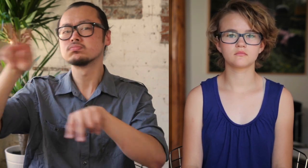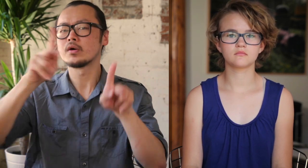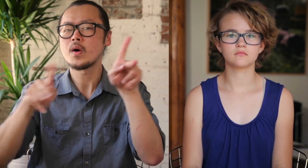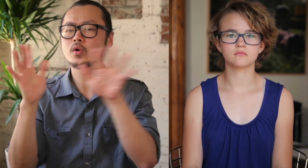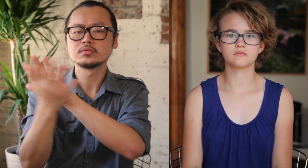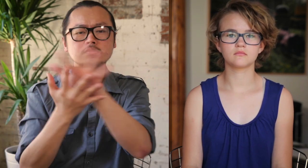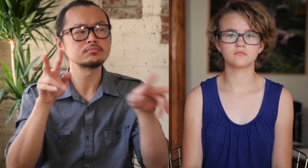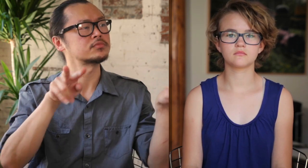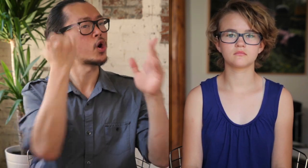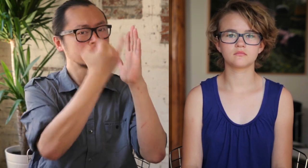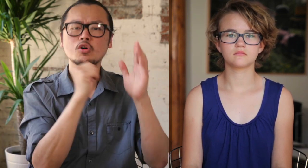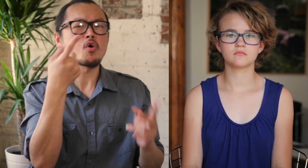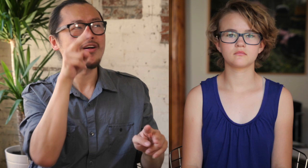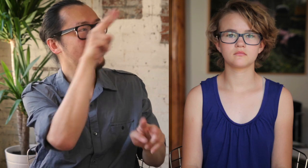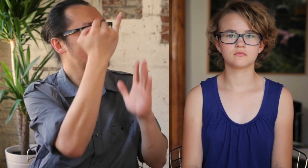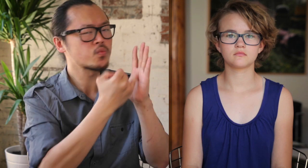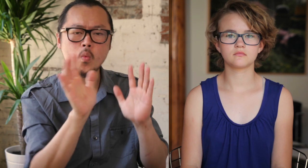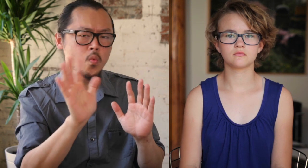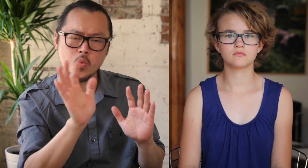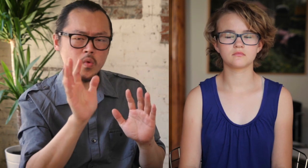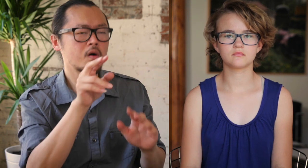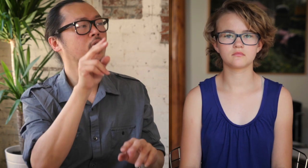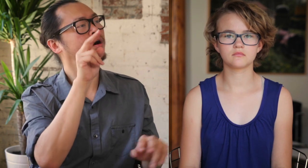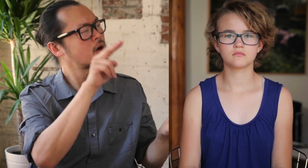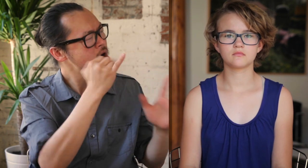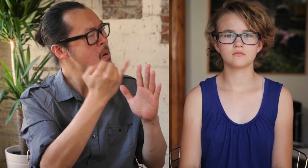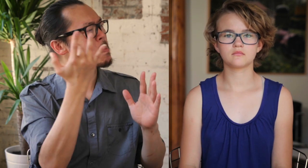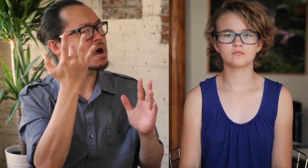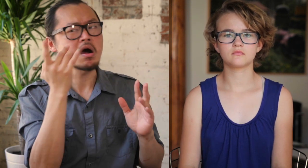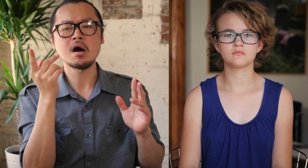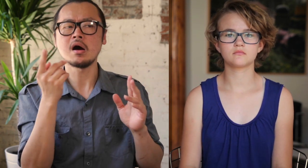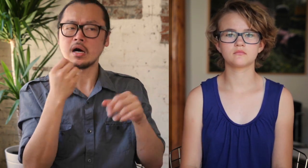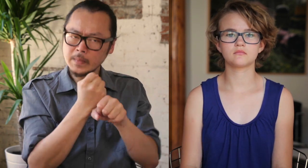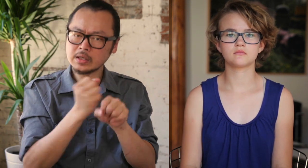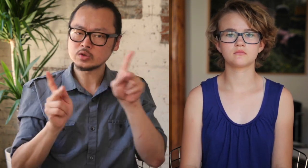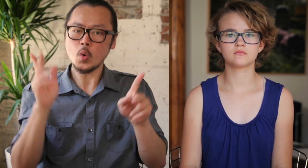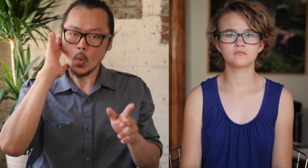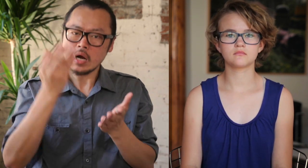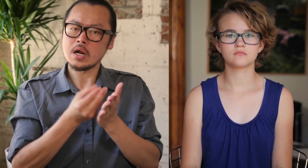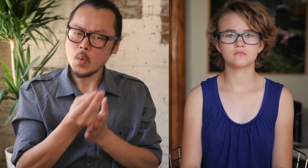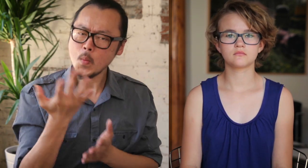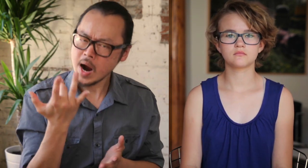Observe the art, yes, but also the people. Don't look at the art only. Look at how the work interacts with the people.